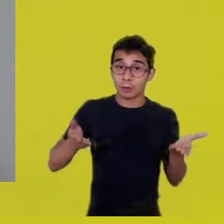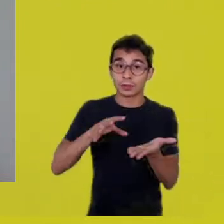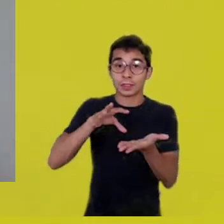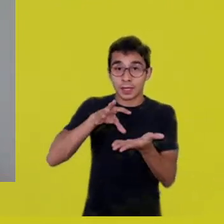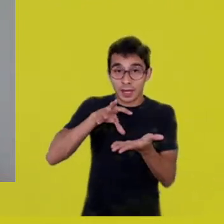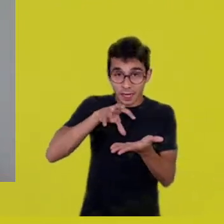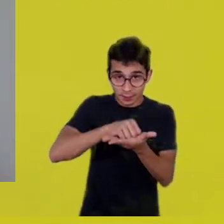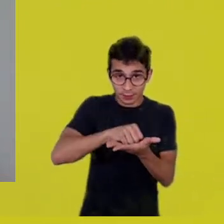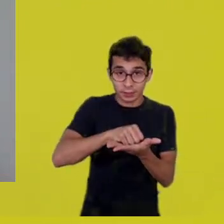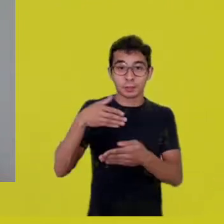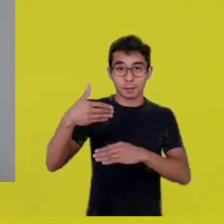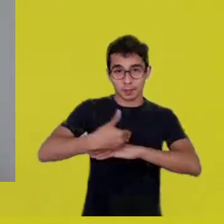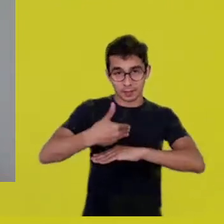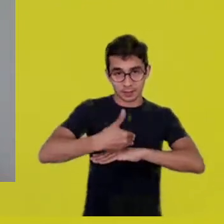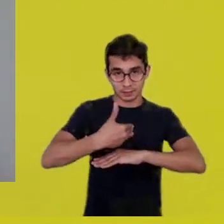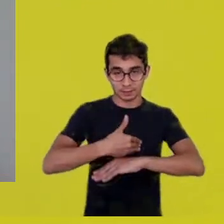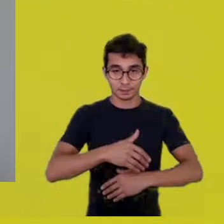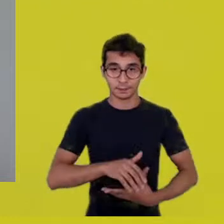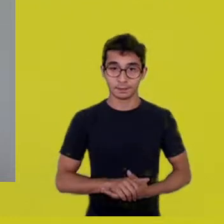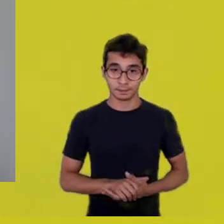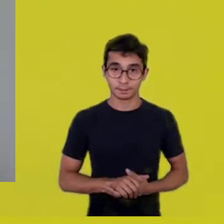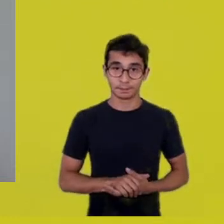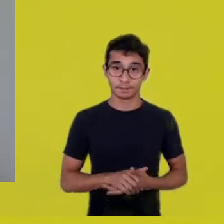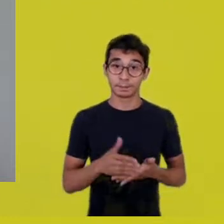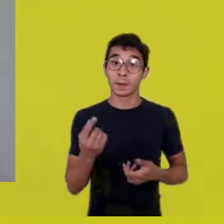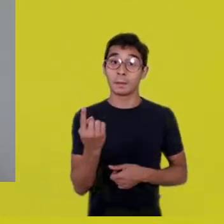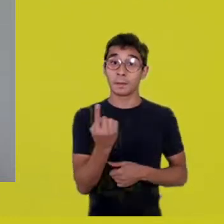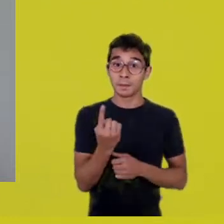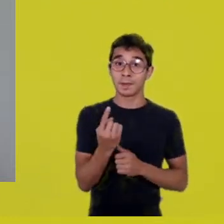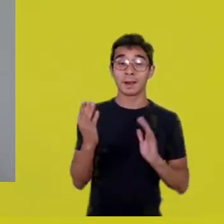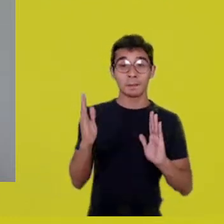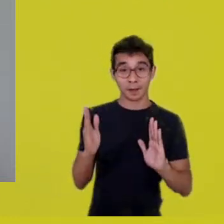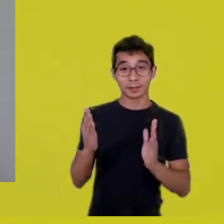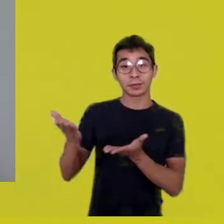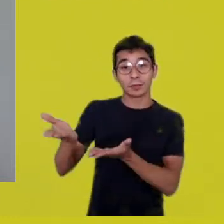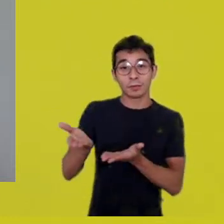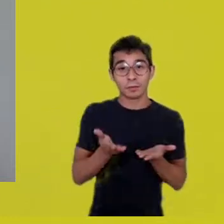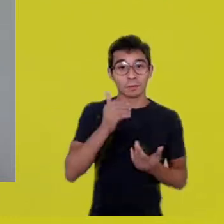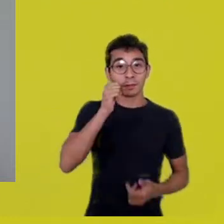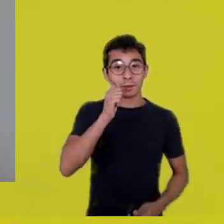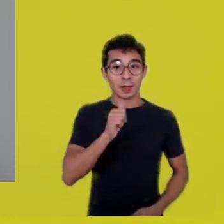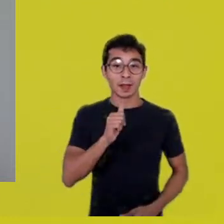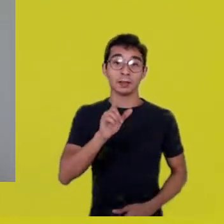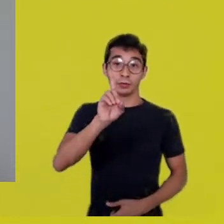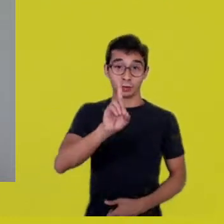For this first internship, Sesc invited stager, director and researcher Maria Thaís.